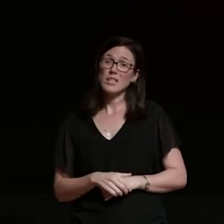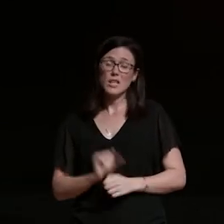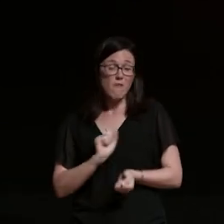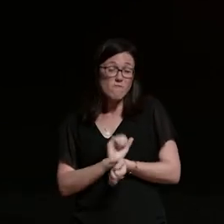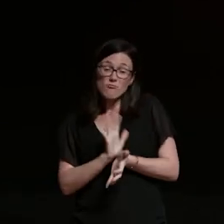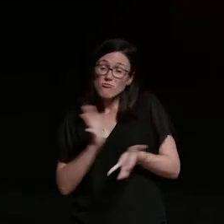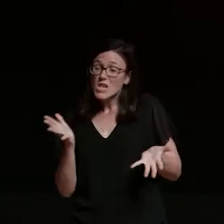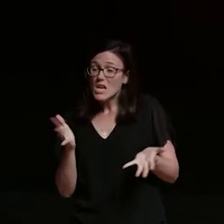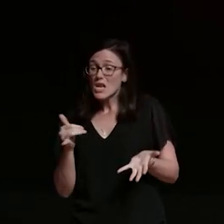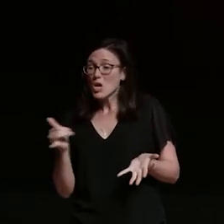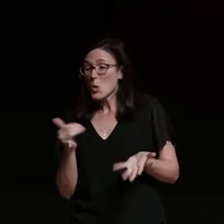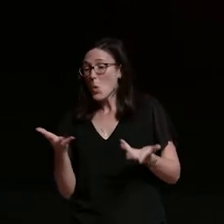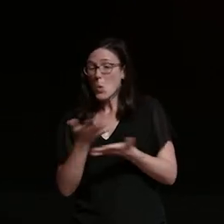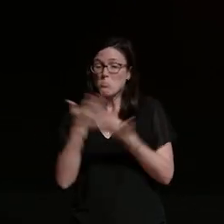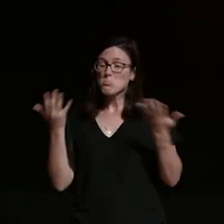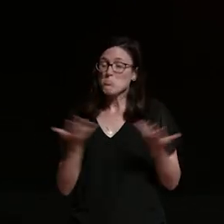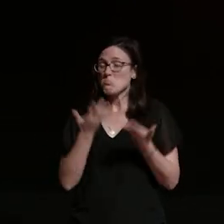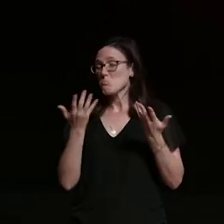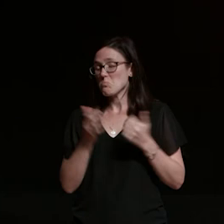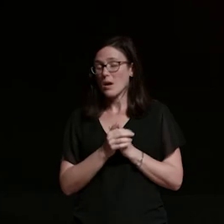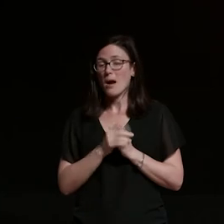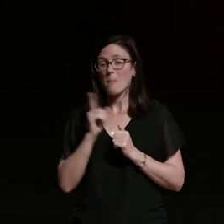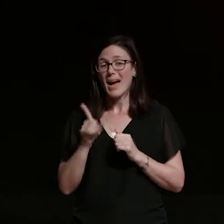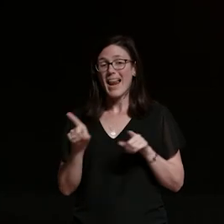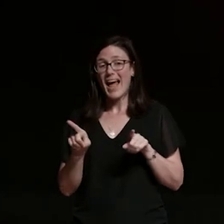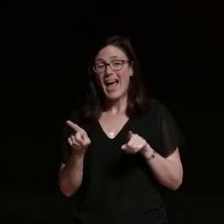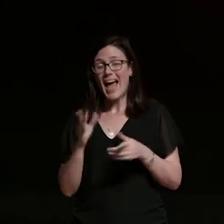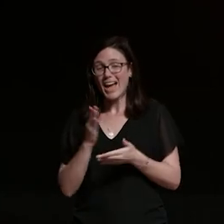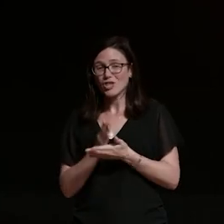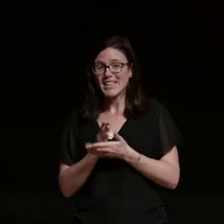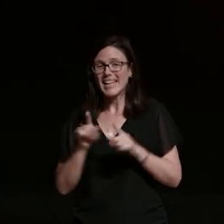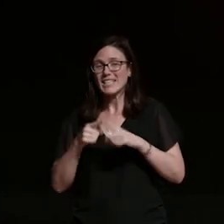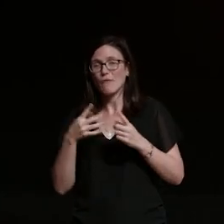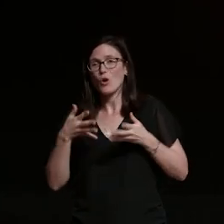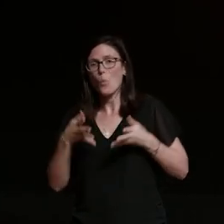the other side of things you might say that it is another form of objectification whatever side